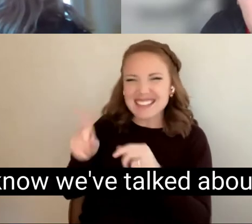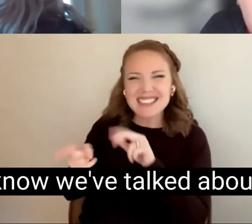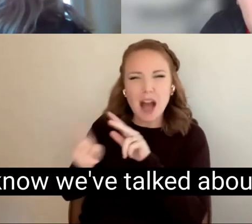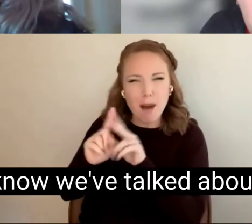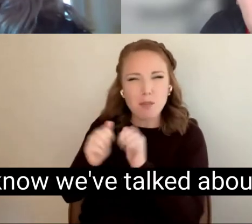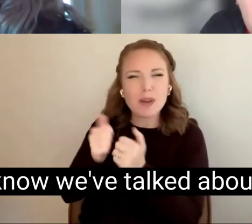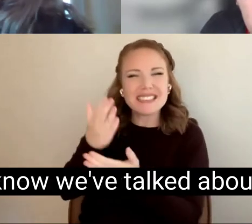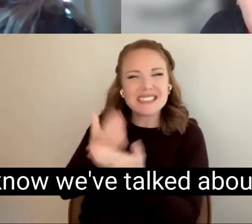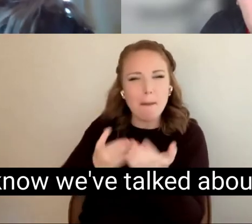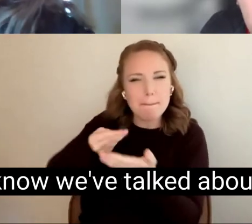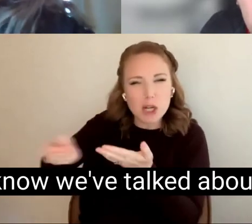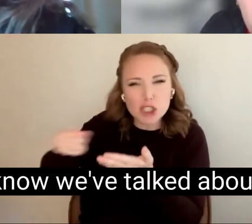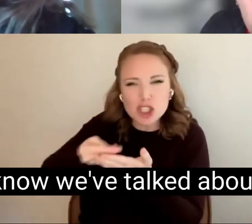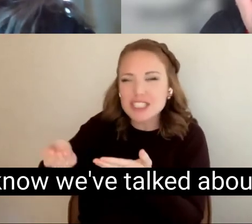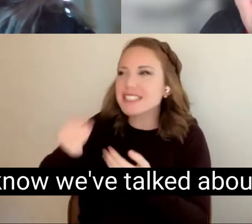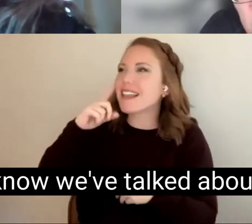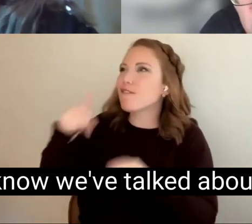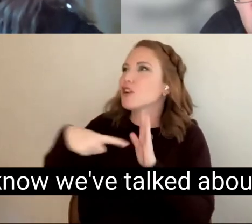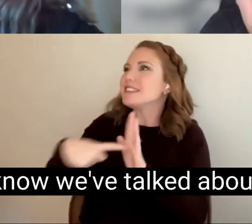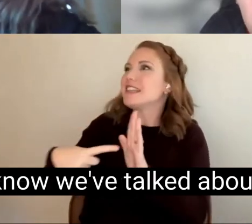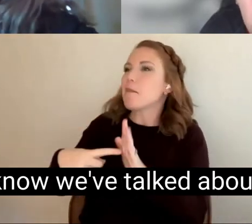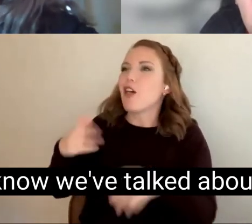Thank you know we've talked about when you